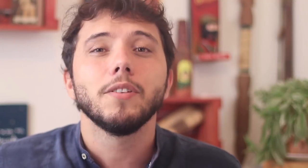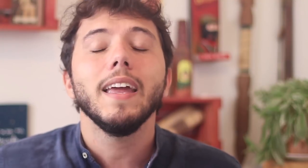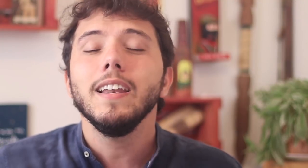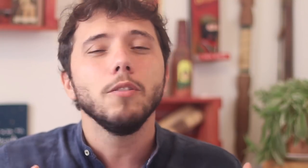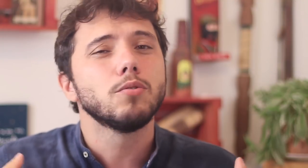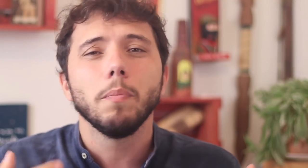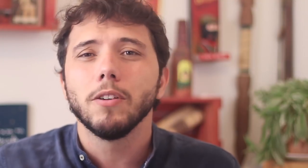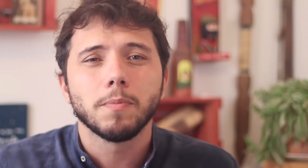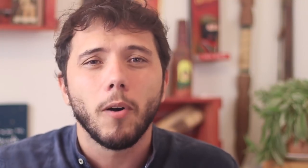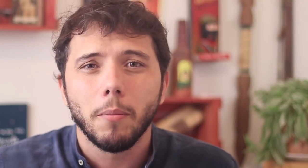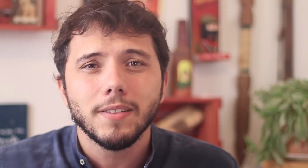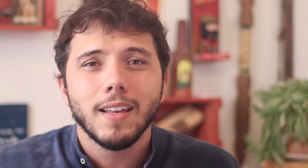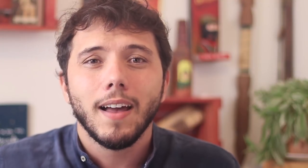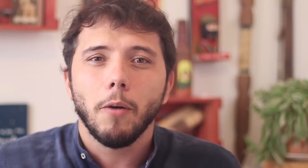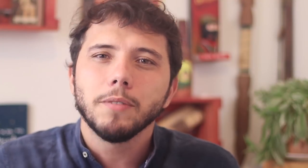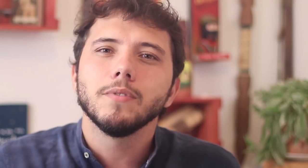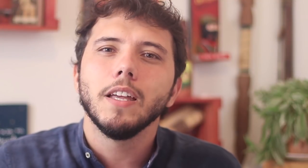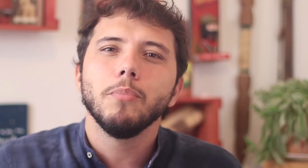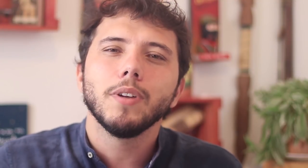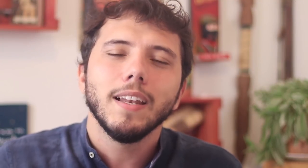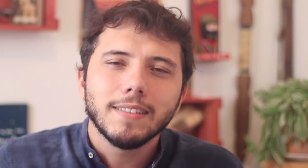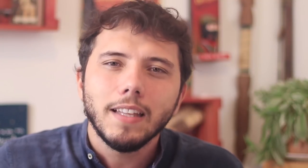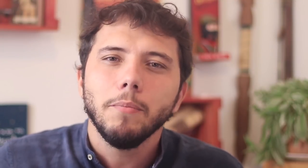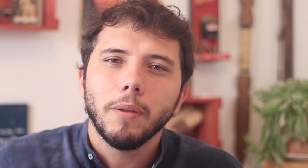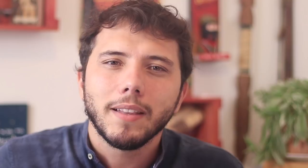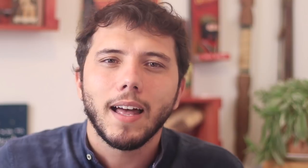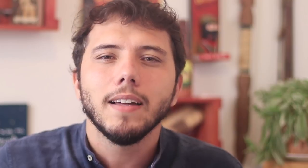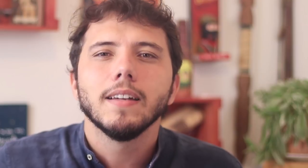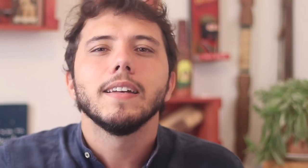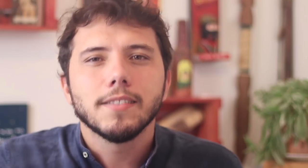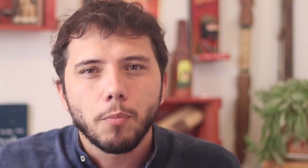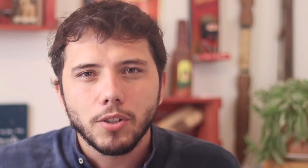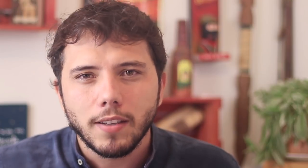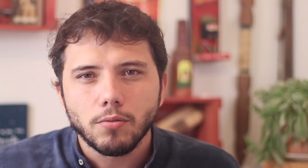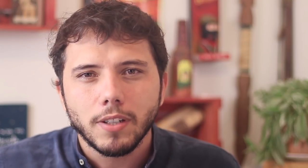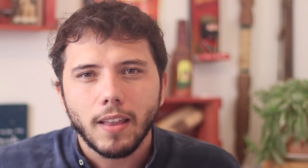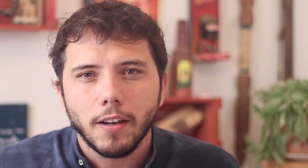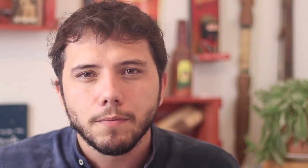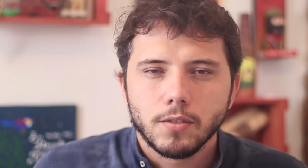saying that he fought for the poor at the same time that he tries to implement this authoritarian project.